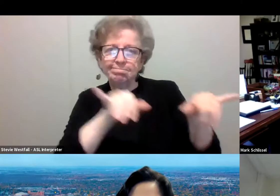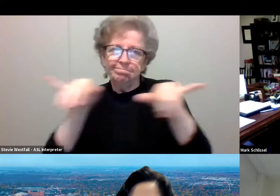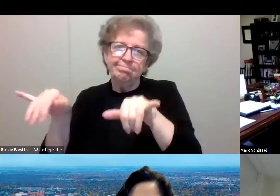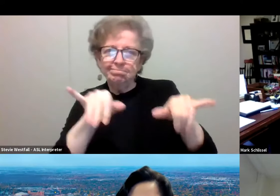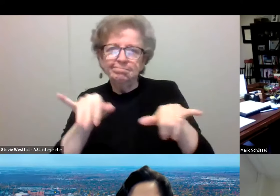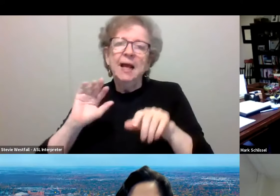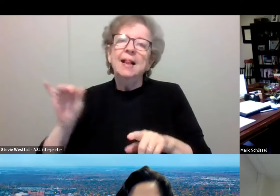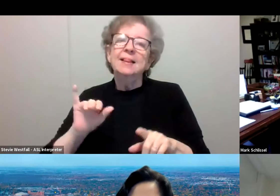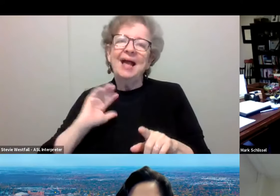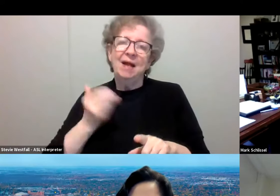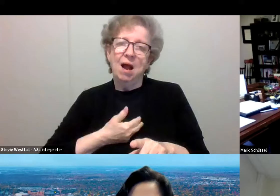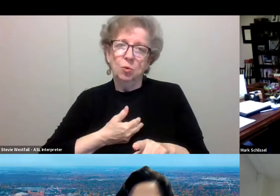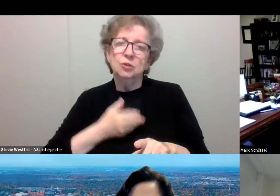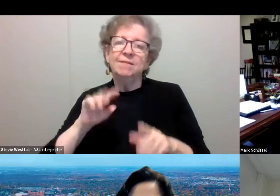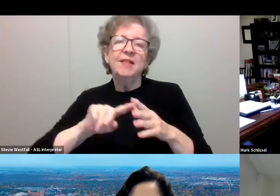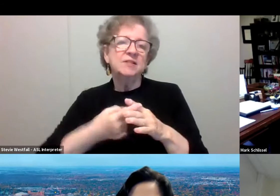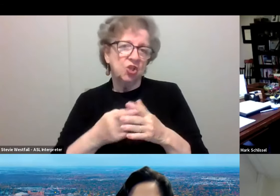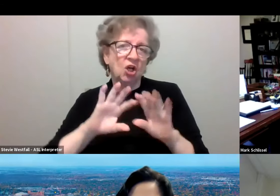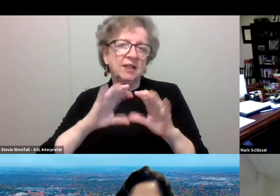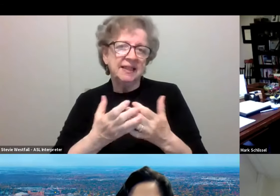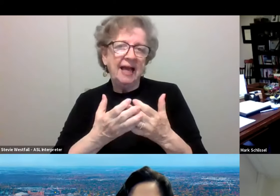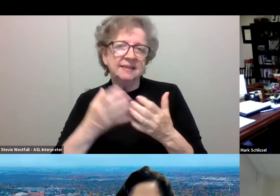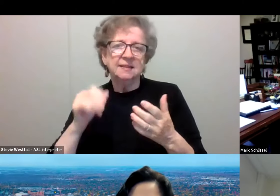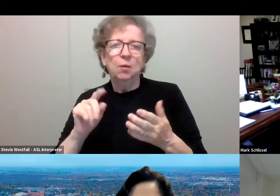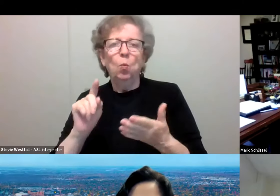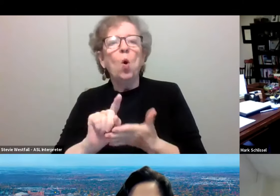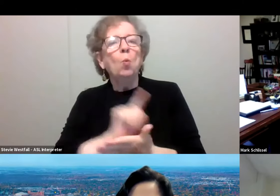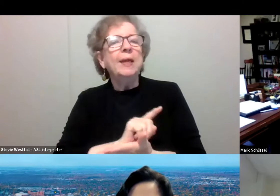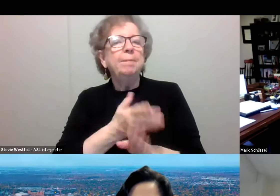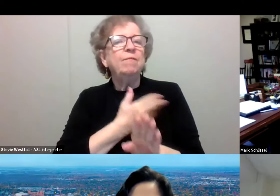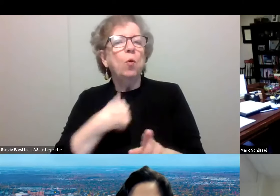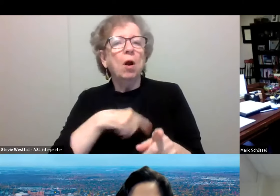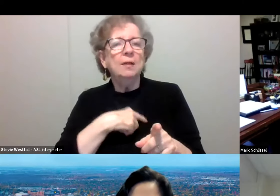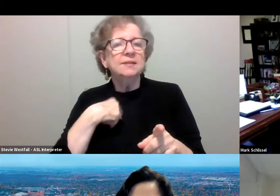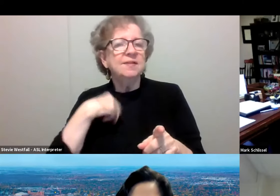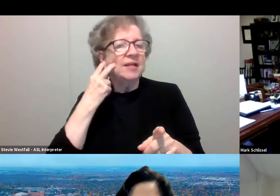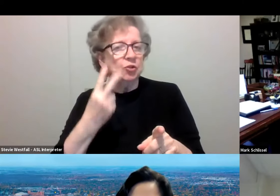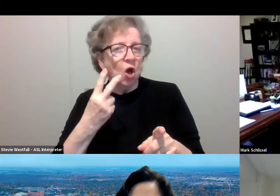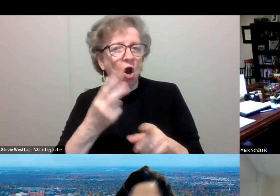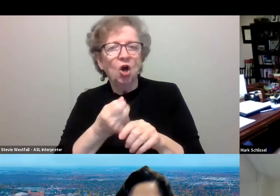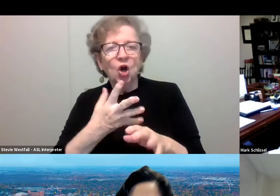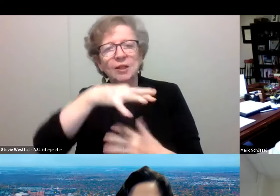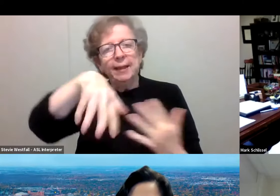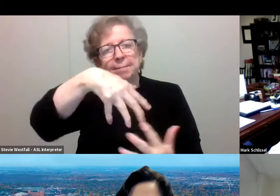who opened and started classes a couple of weeks or a week ahead of us, where they saw sort of early mixing and exposures,